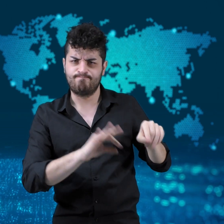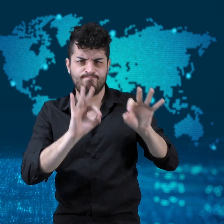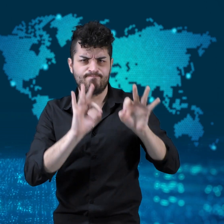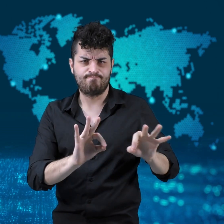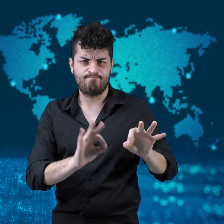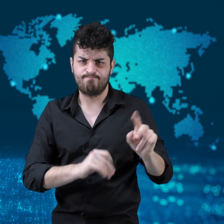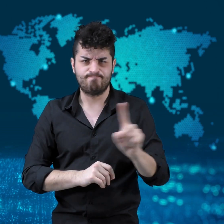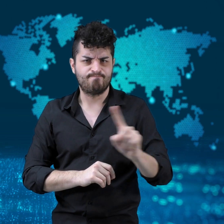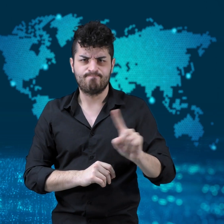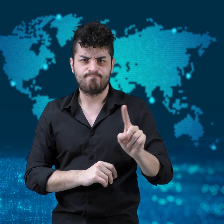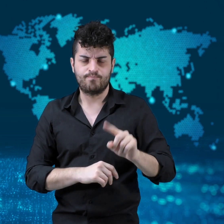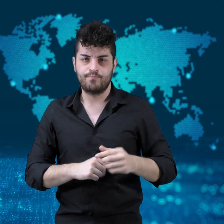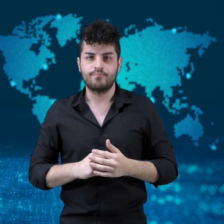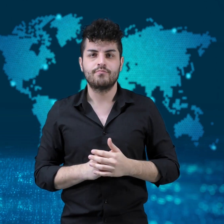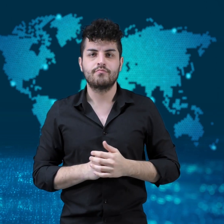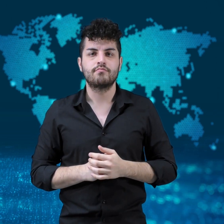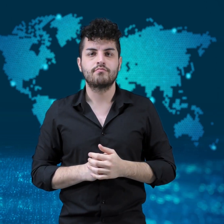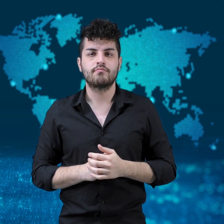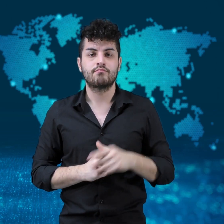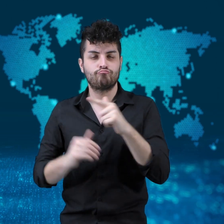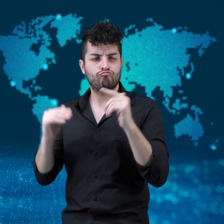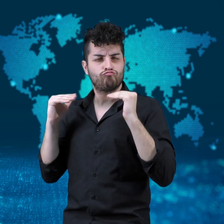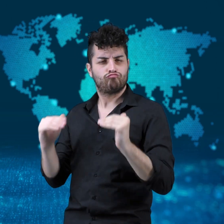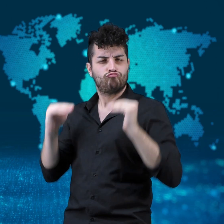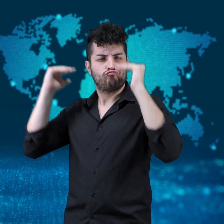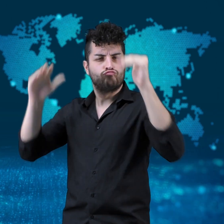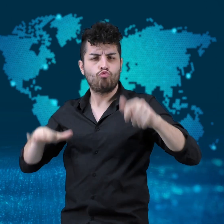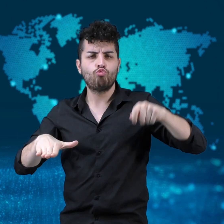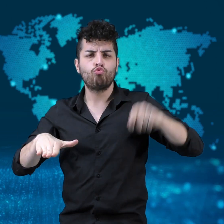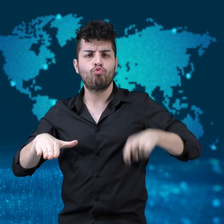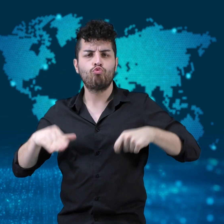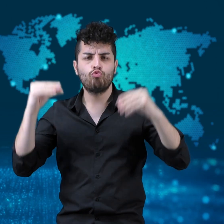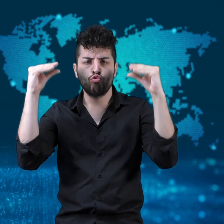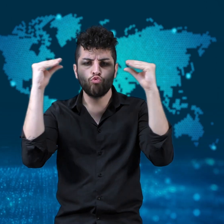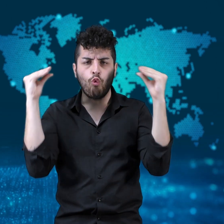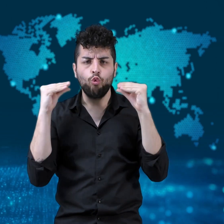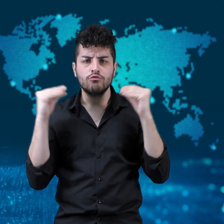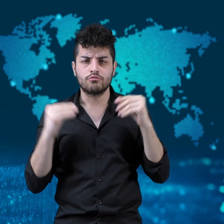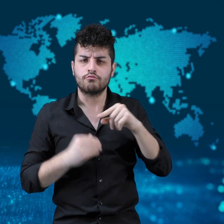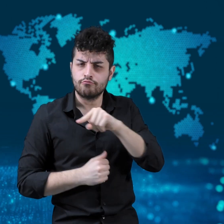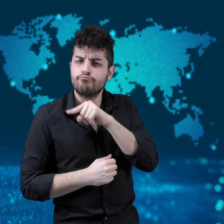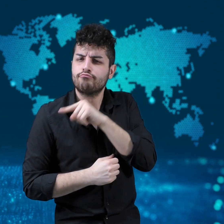The Supreme Court did not accept the case.